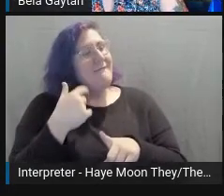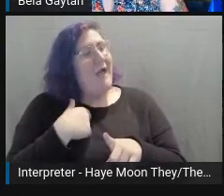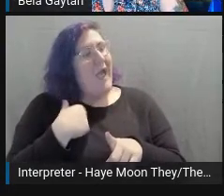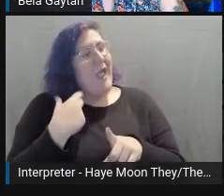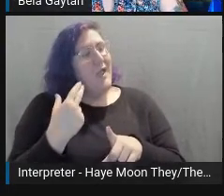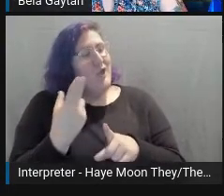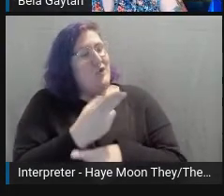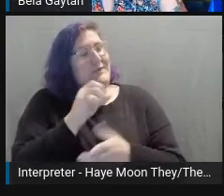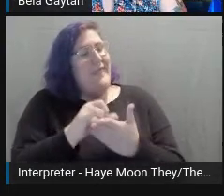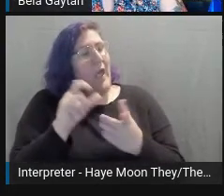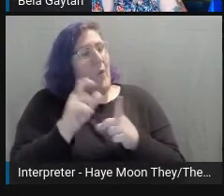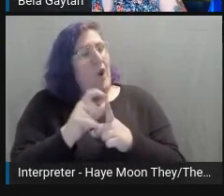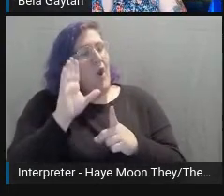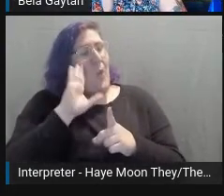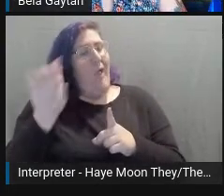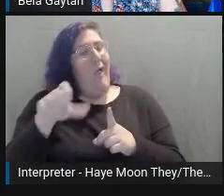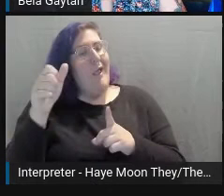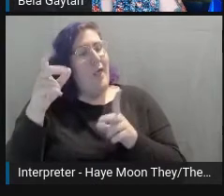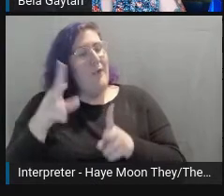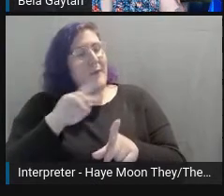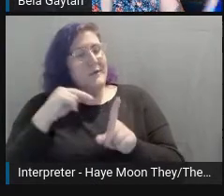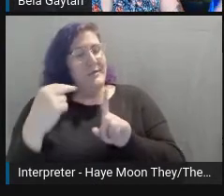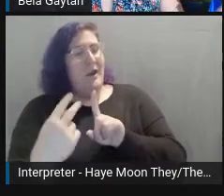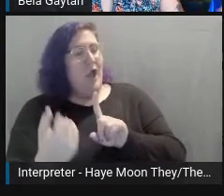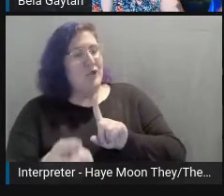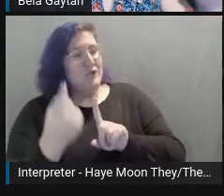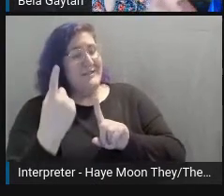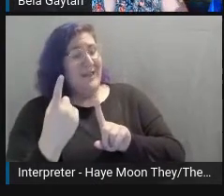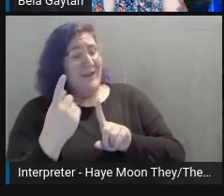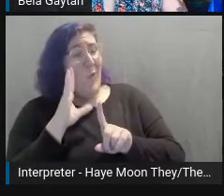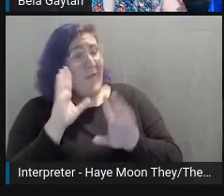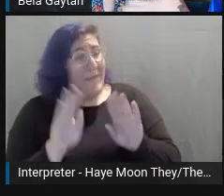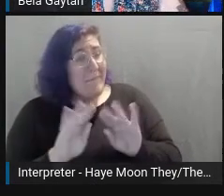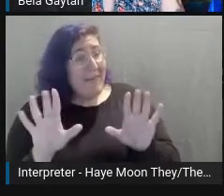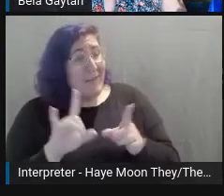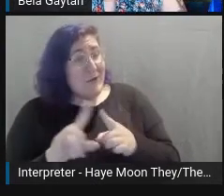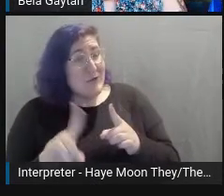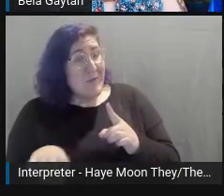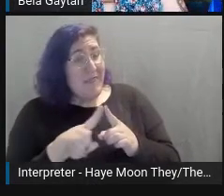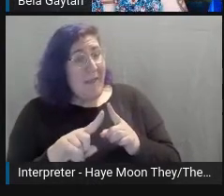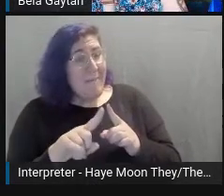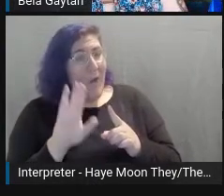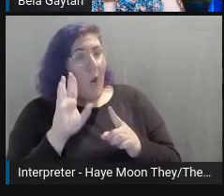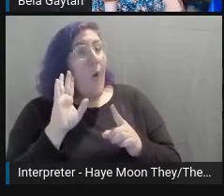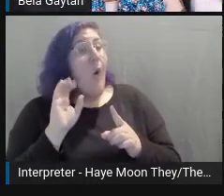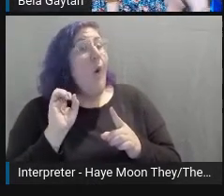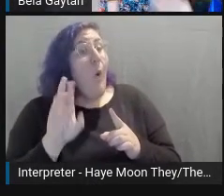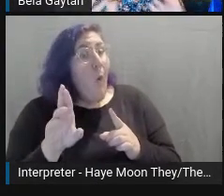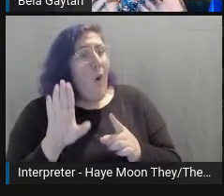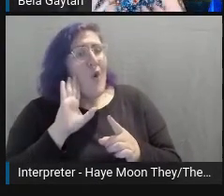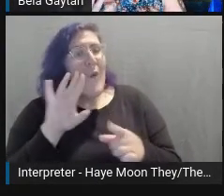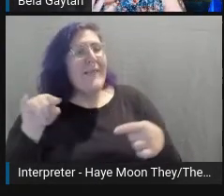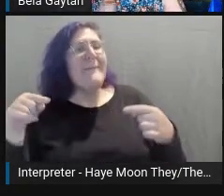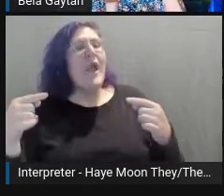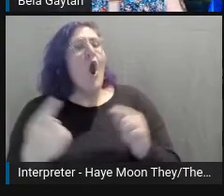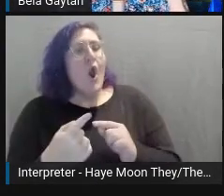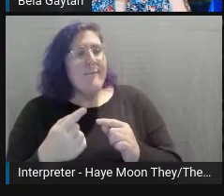If yes, is it going to be clear to the person? Also, could it be harmful? Could it be triggering for them?